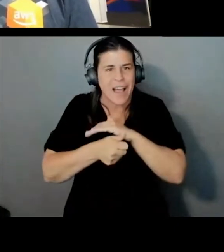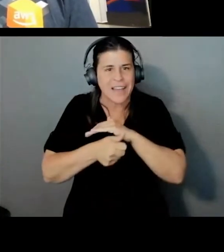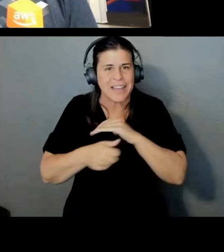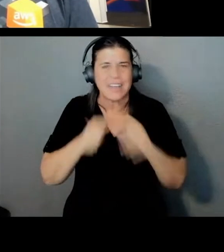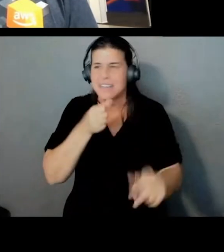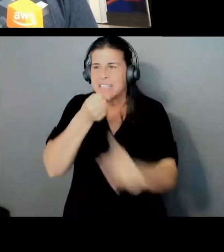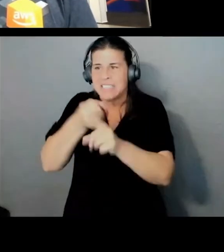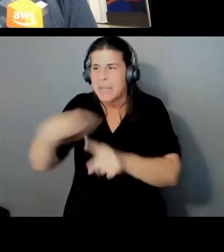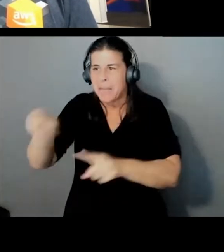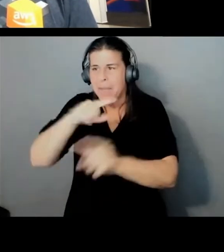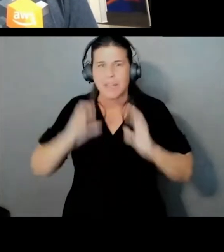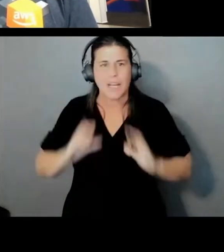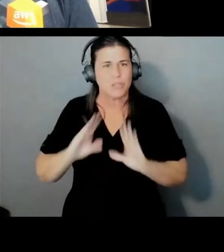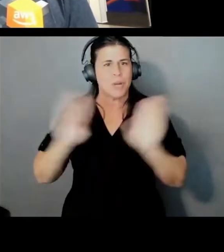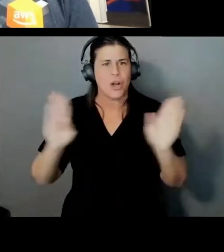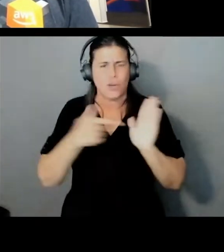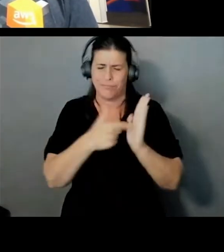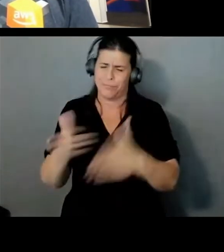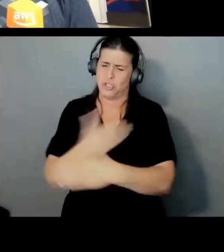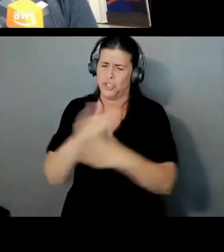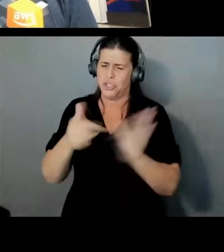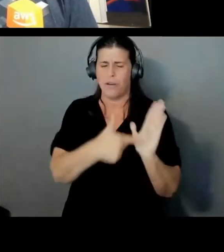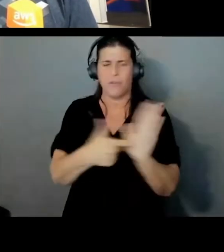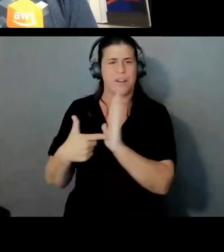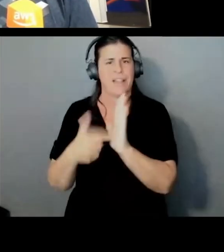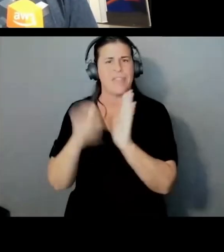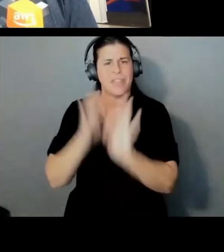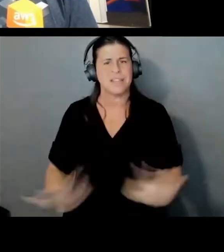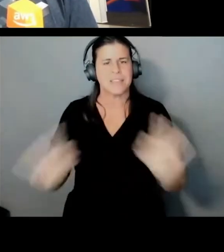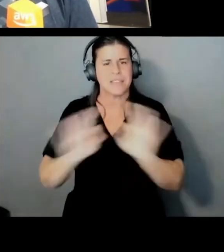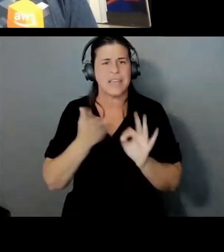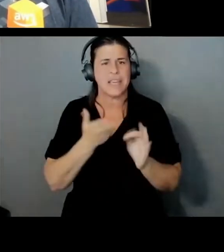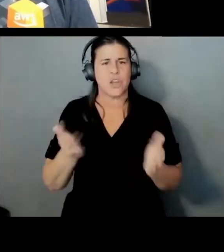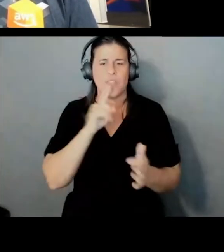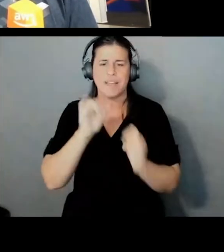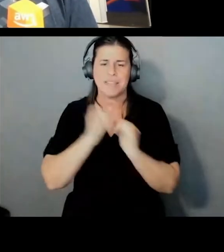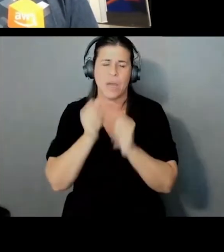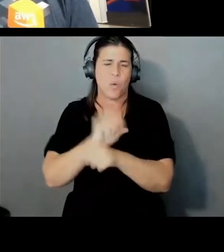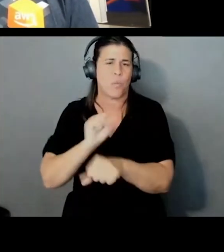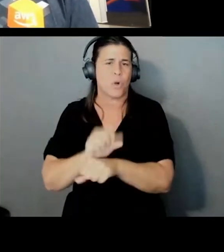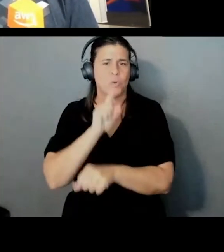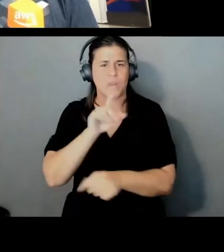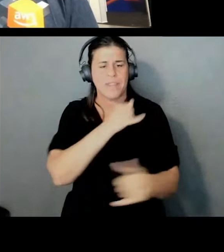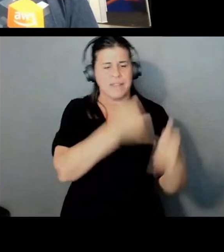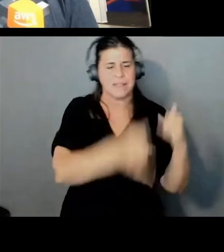I think that's the key here. And that's how this works. That's how this end-to-end encryption works.